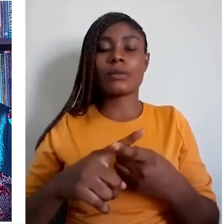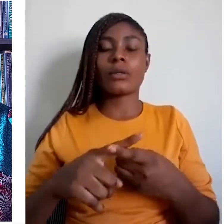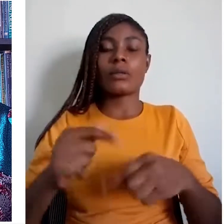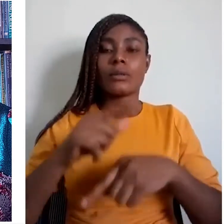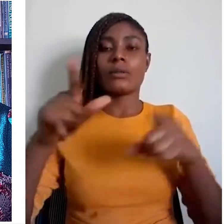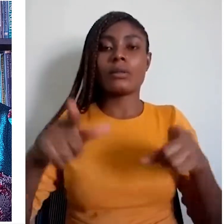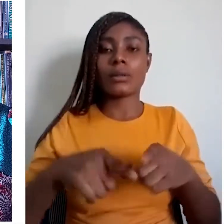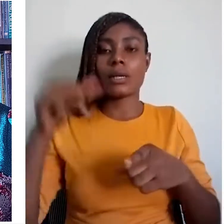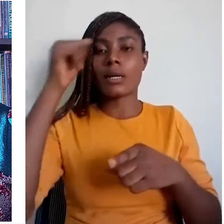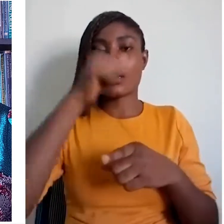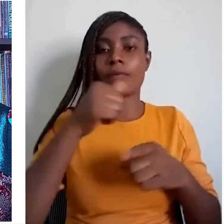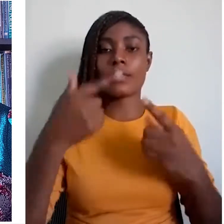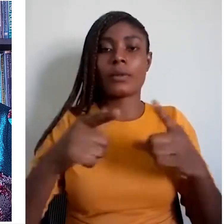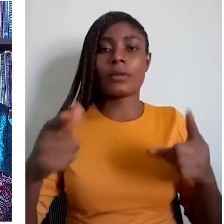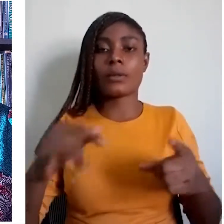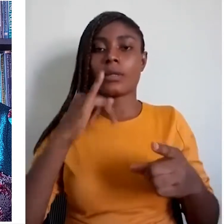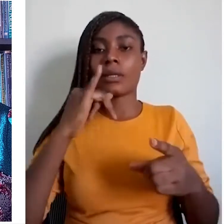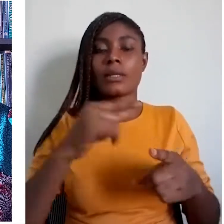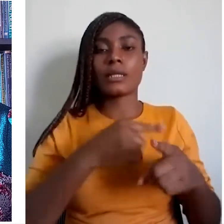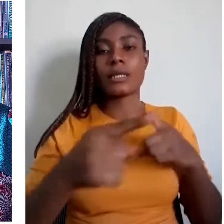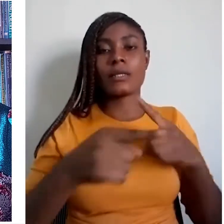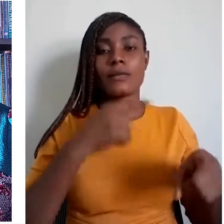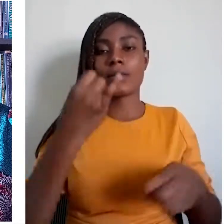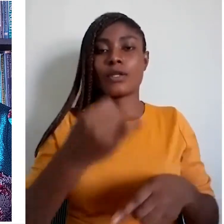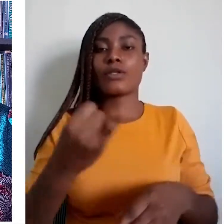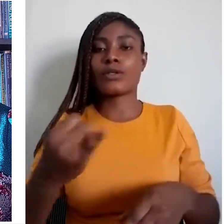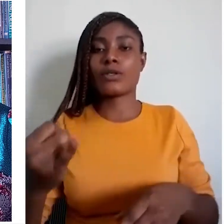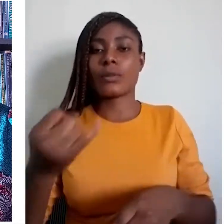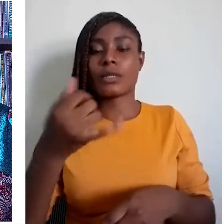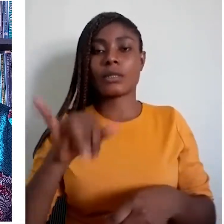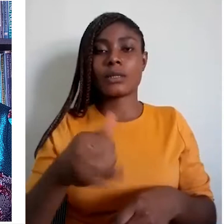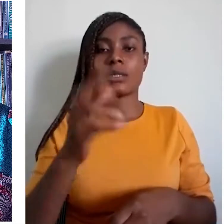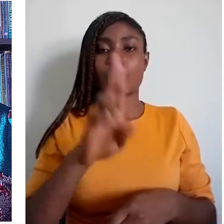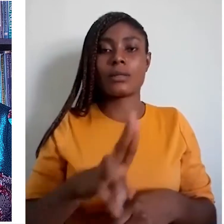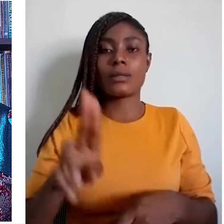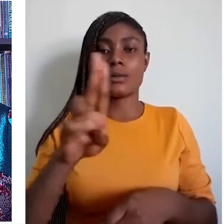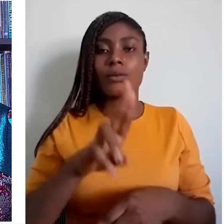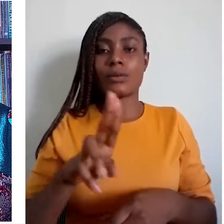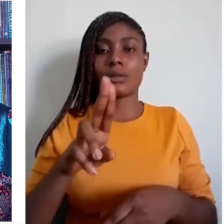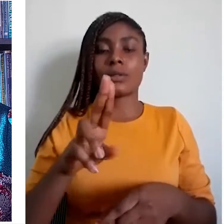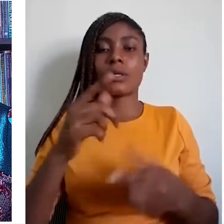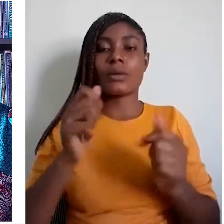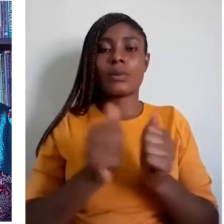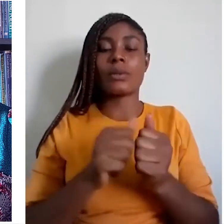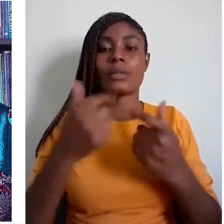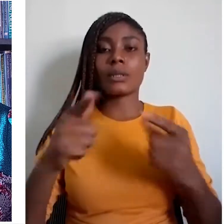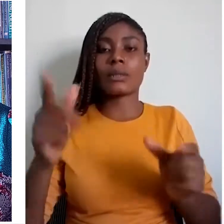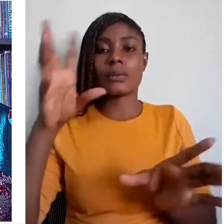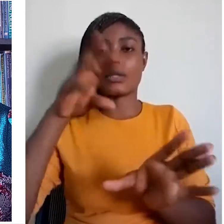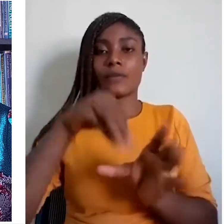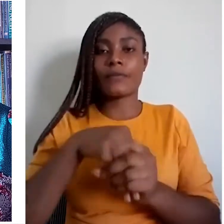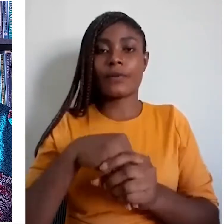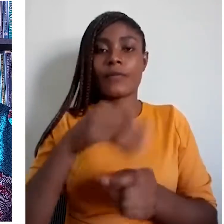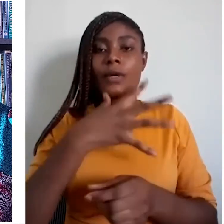in the different instruments, the huge numbers of the languages involved, and the complexities